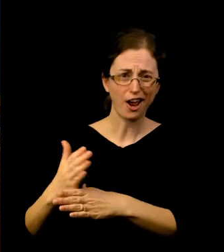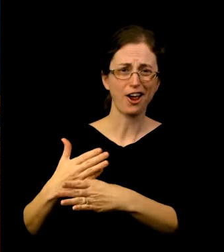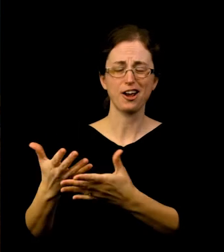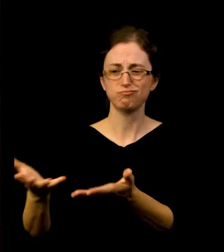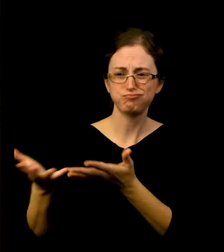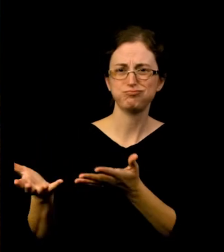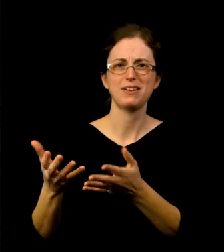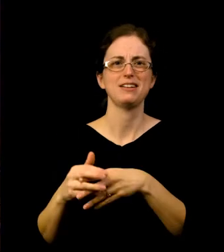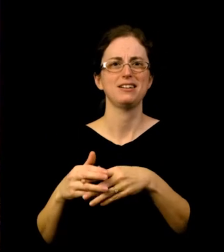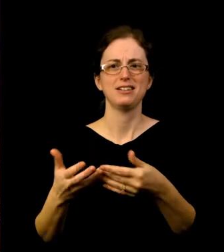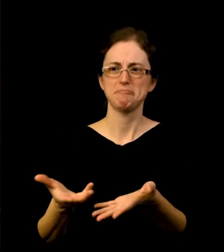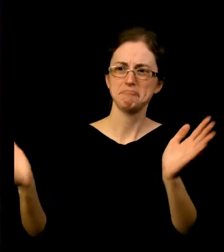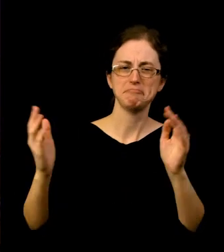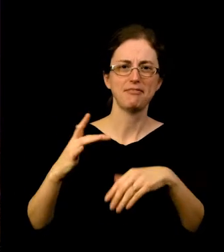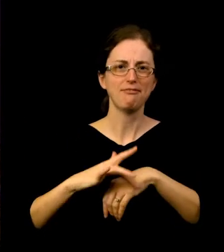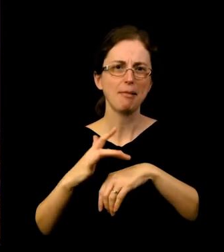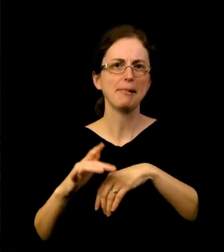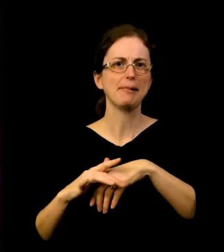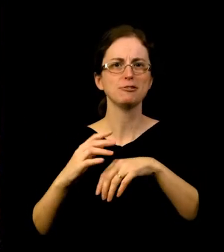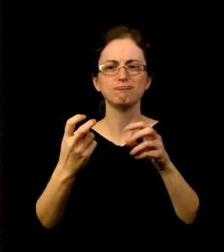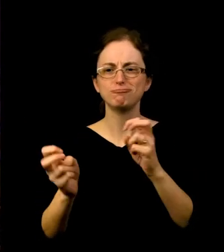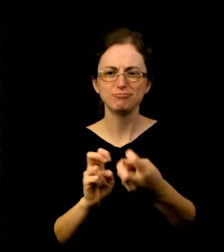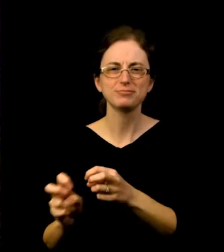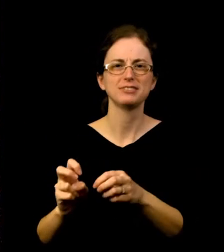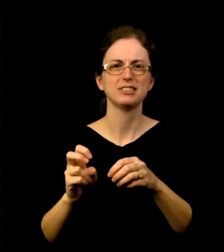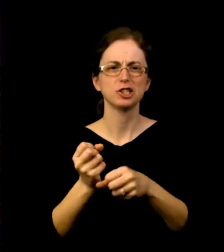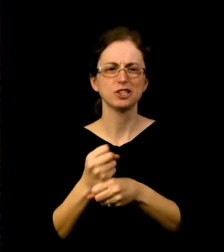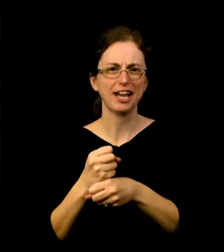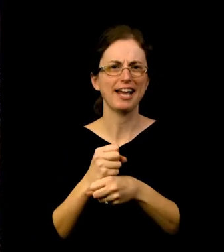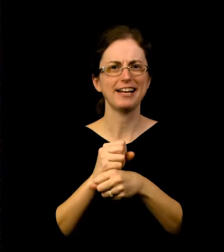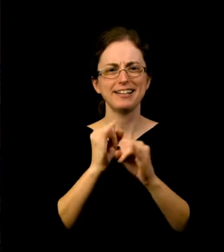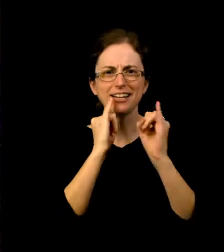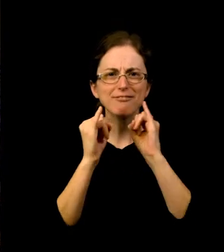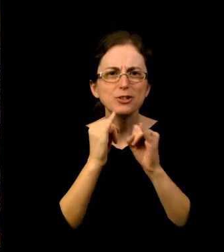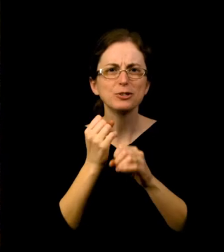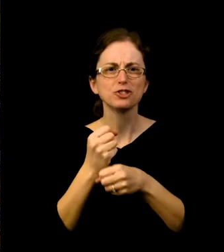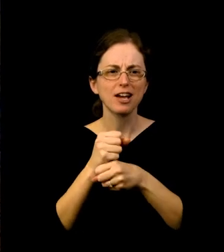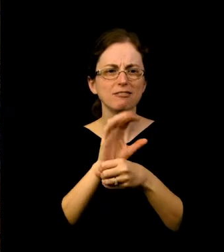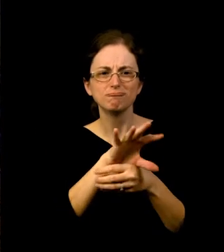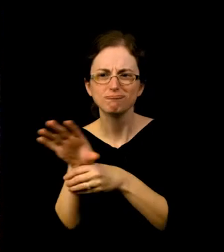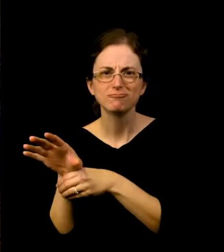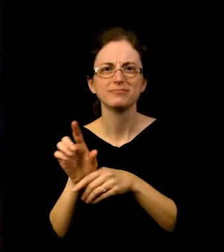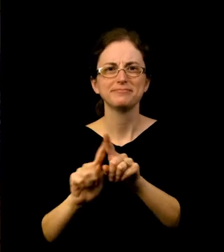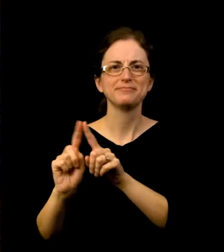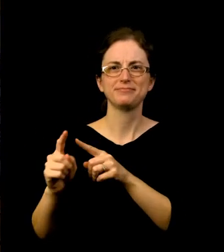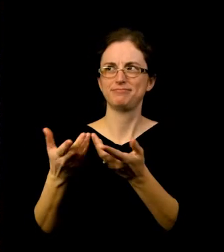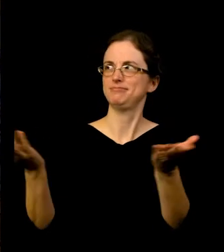to create interviews and content within such a creative venue is just absolutely amazing.